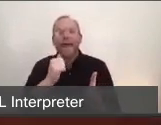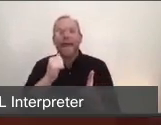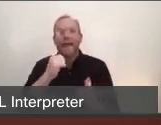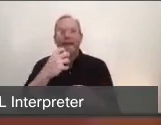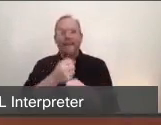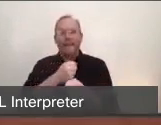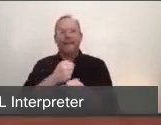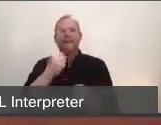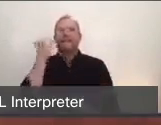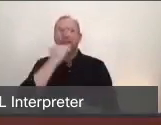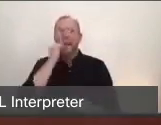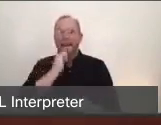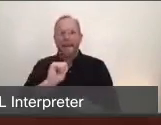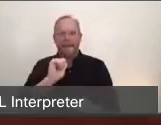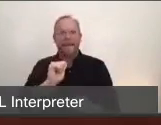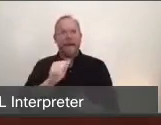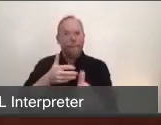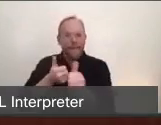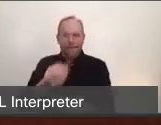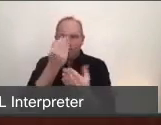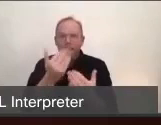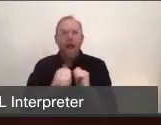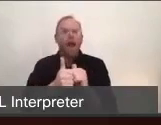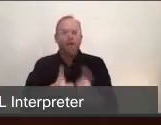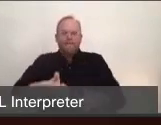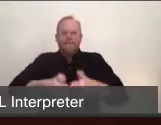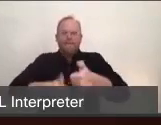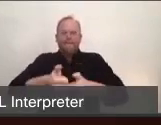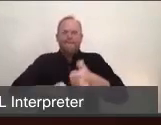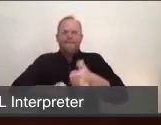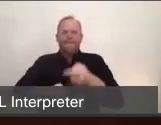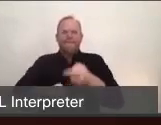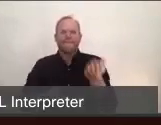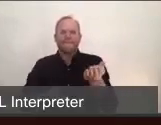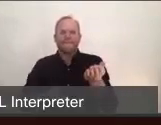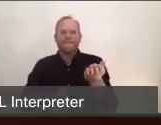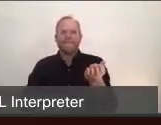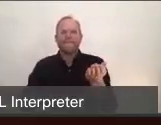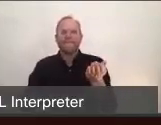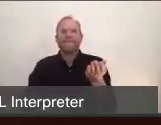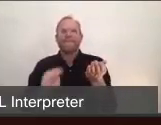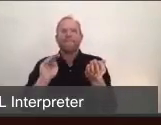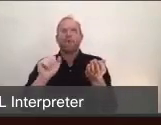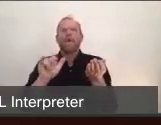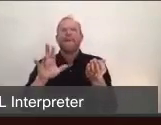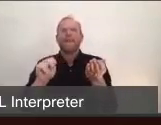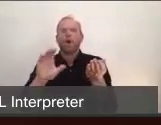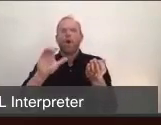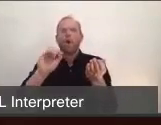You can text MARIN COVID to 468311